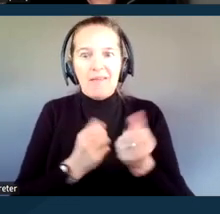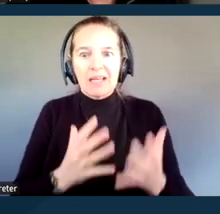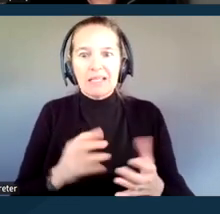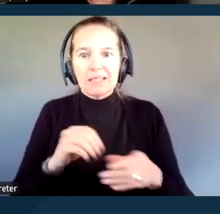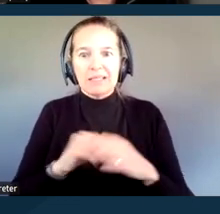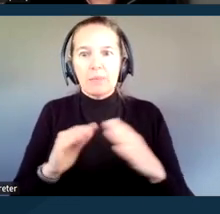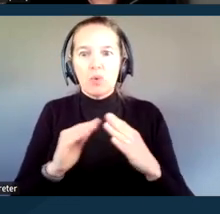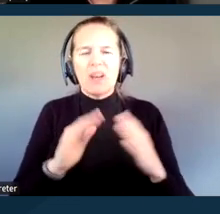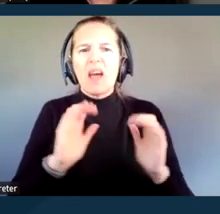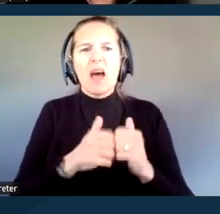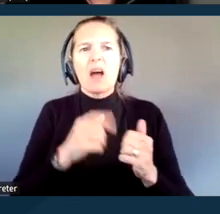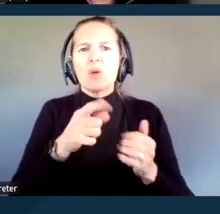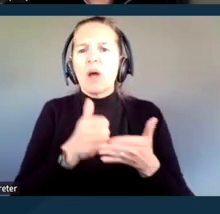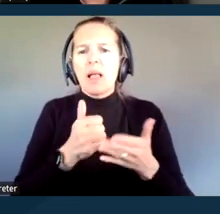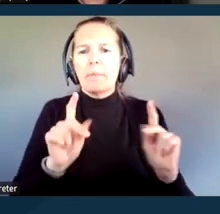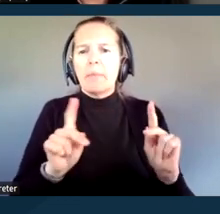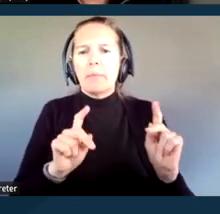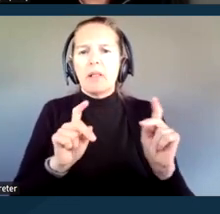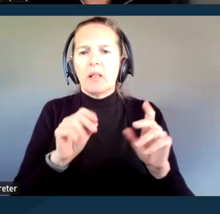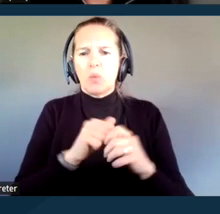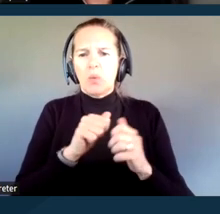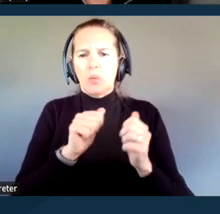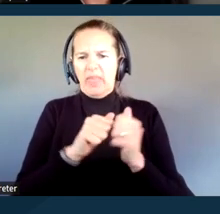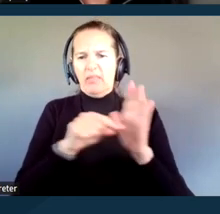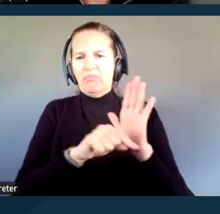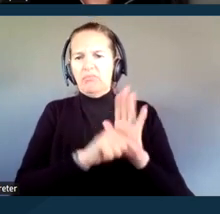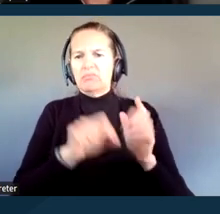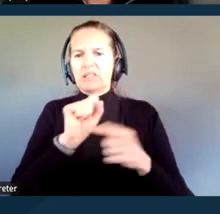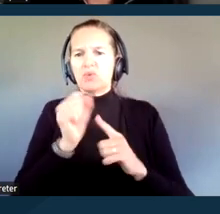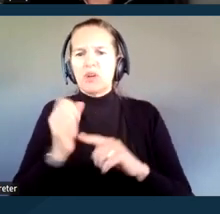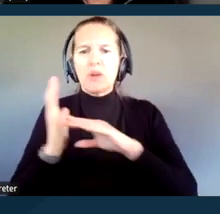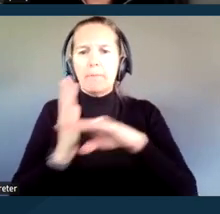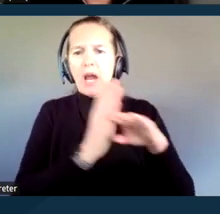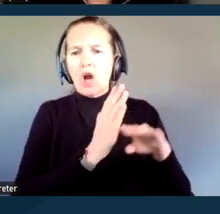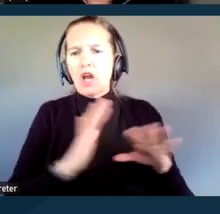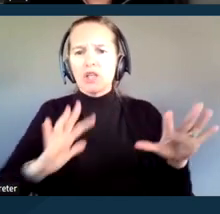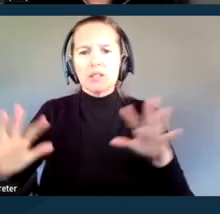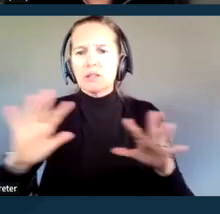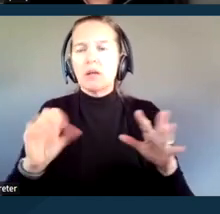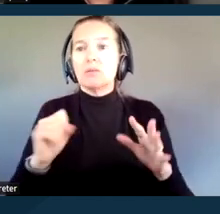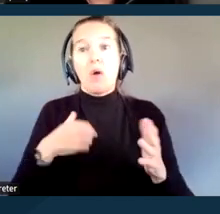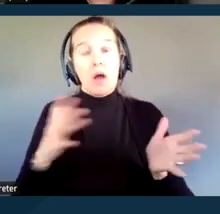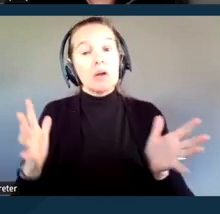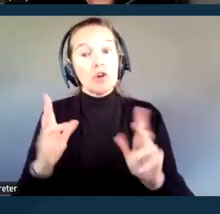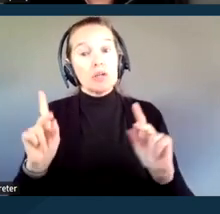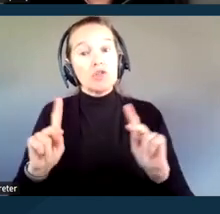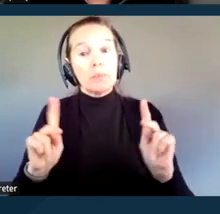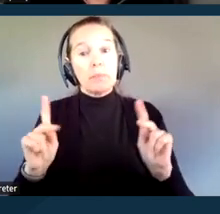in these types of situations, and the barriers that they've run into. So I encourage people to reach out to me, either if,